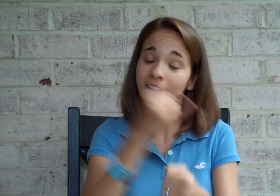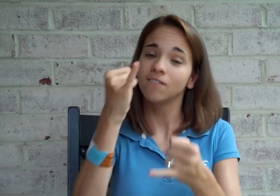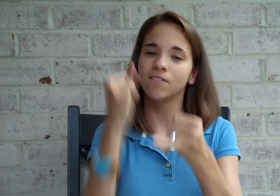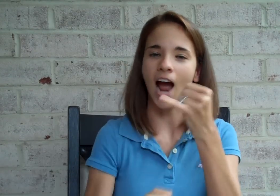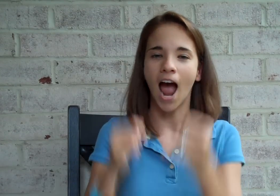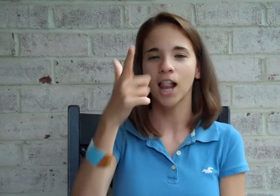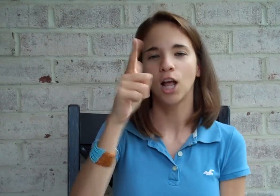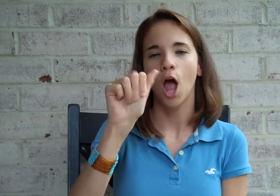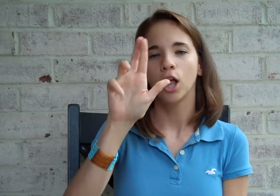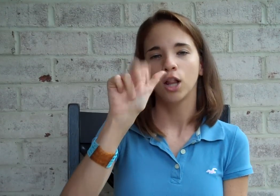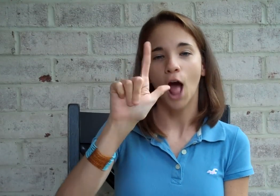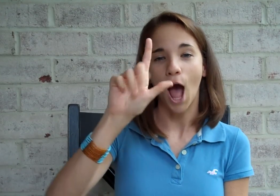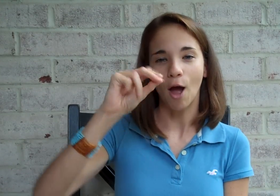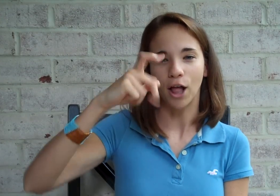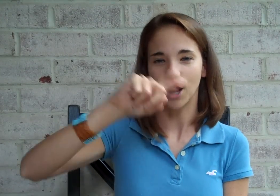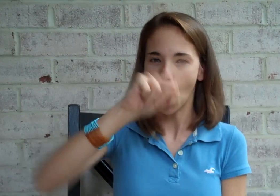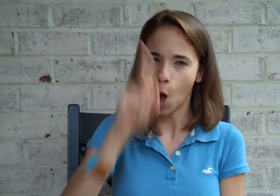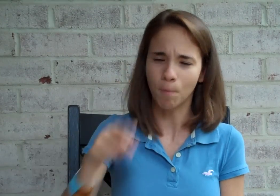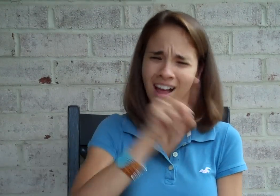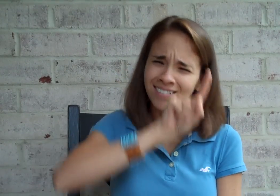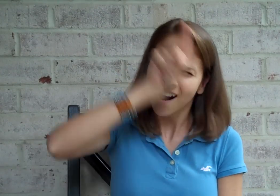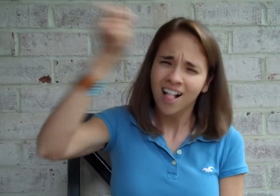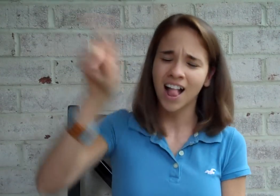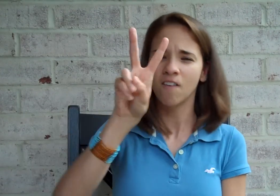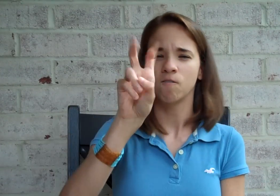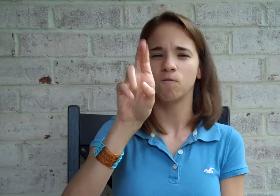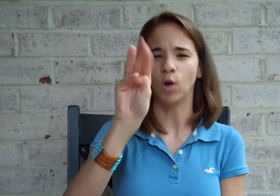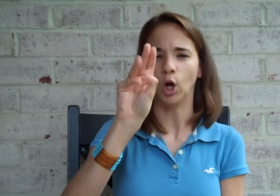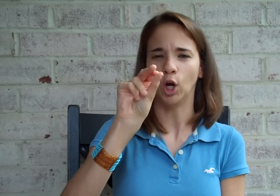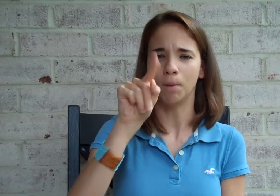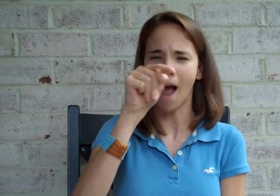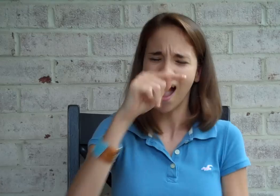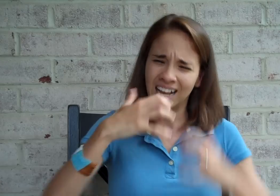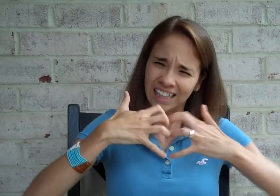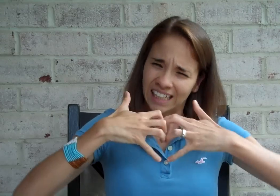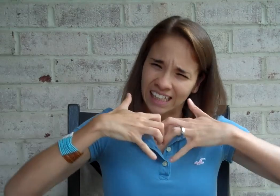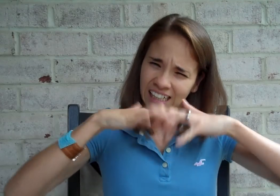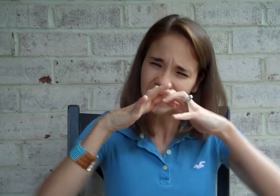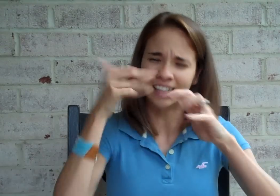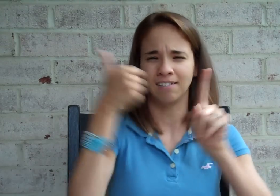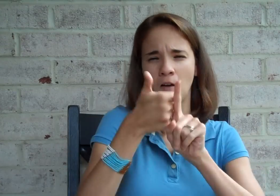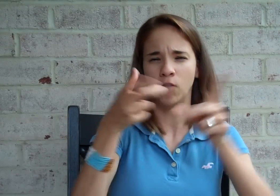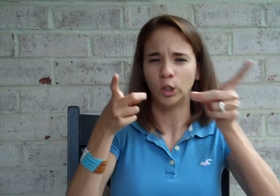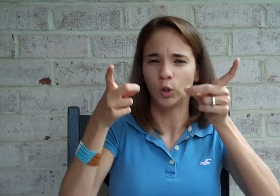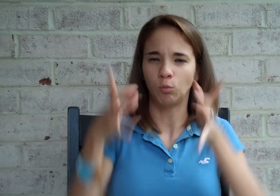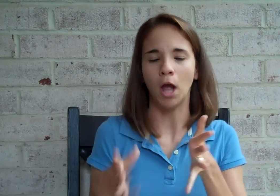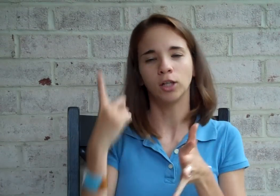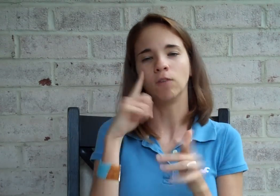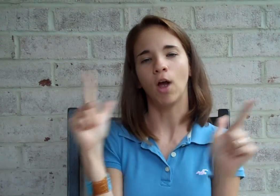Finally, Laura Lopez is from Vermont. She is the current director of